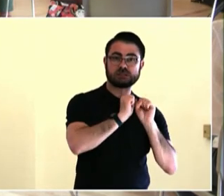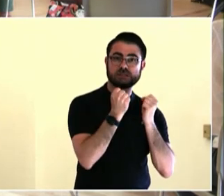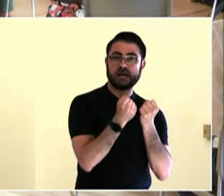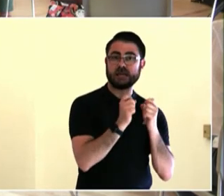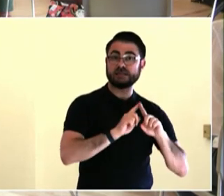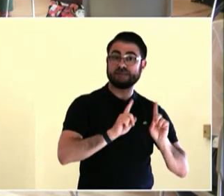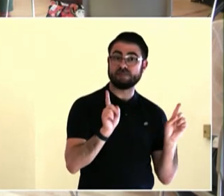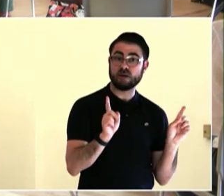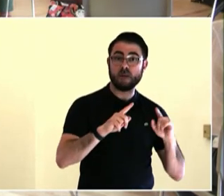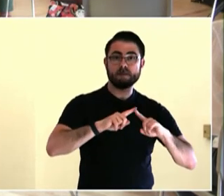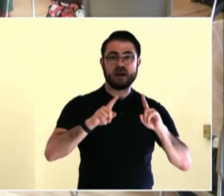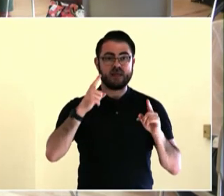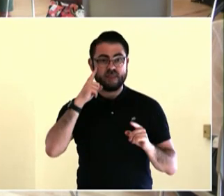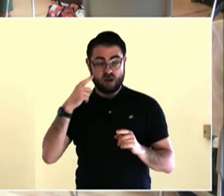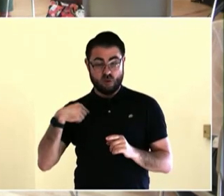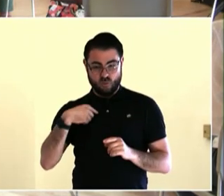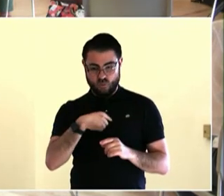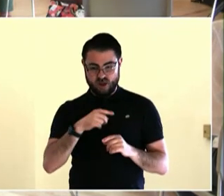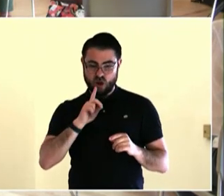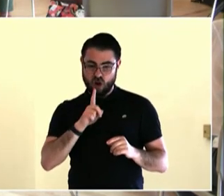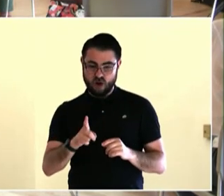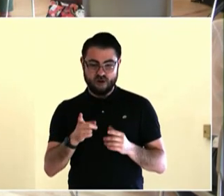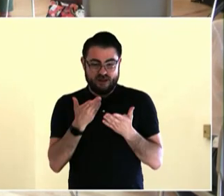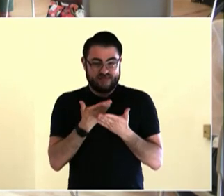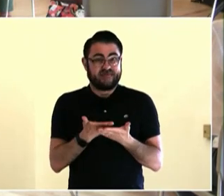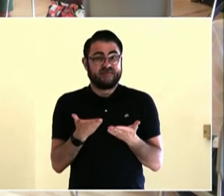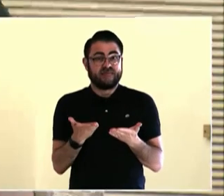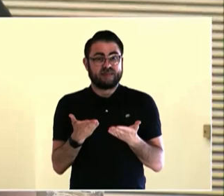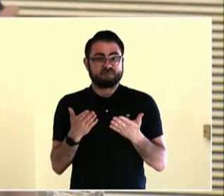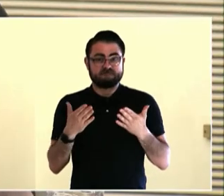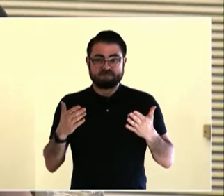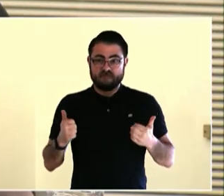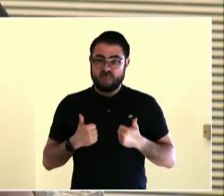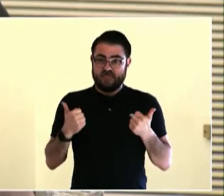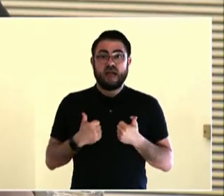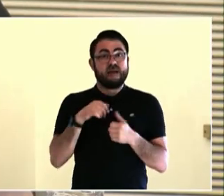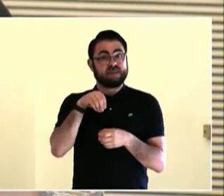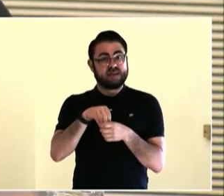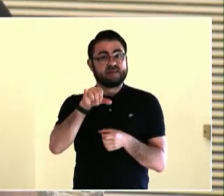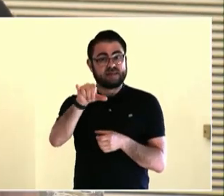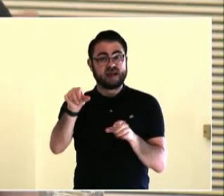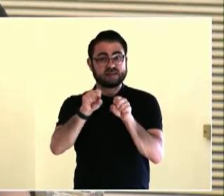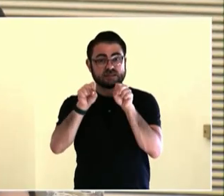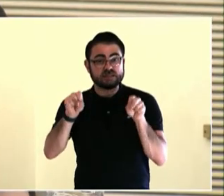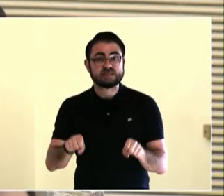you? Can you imagine a way that you